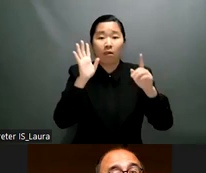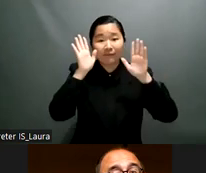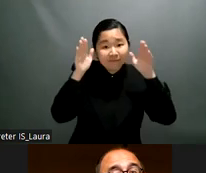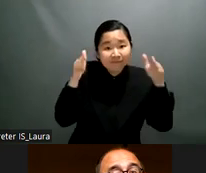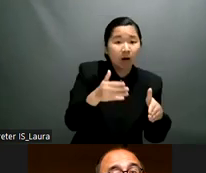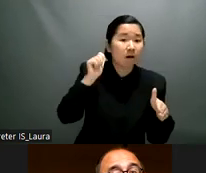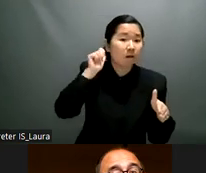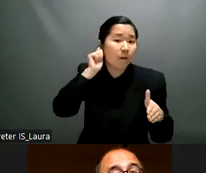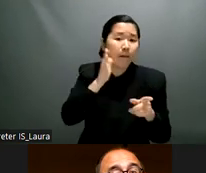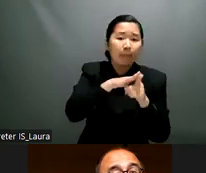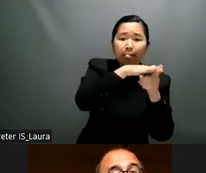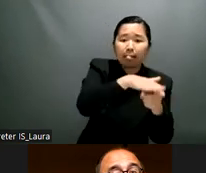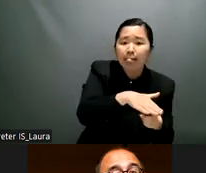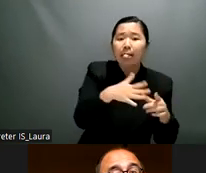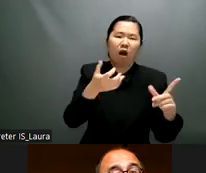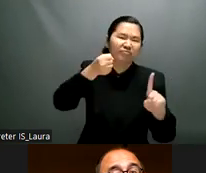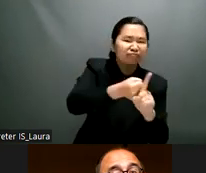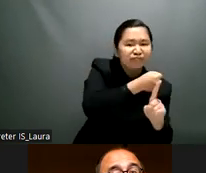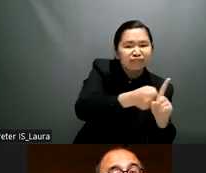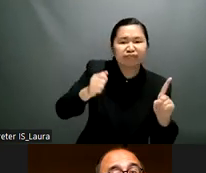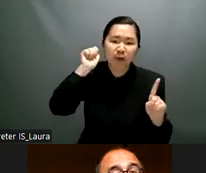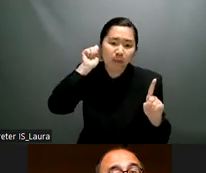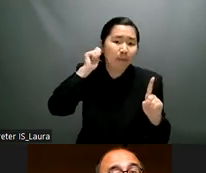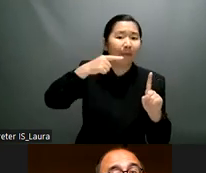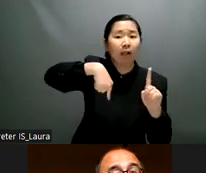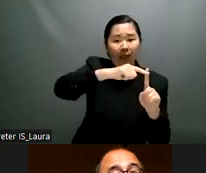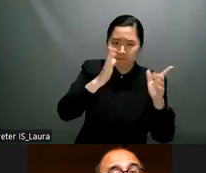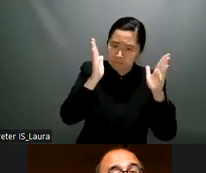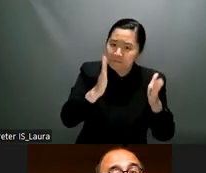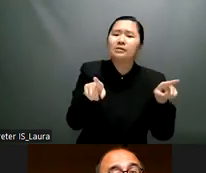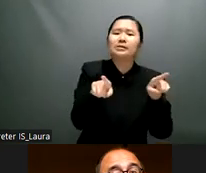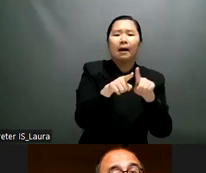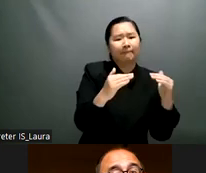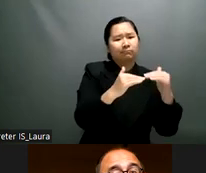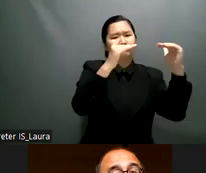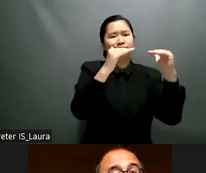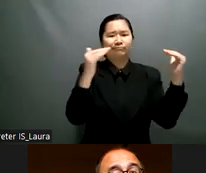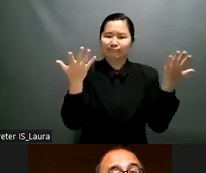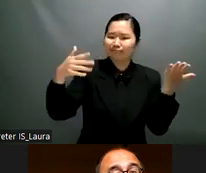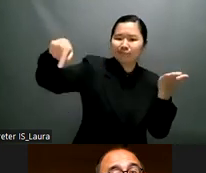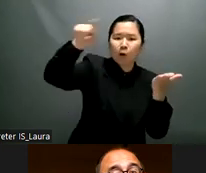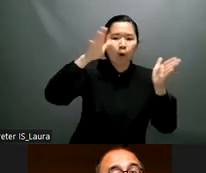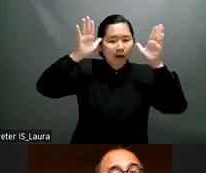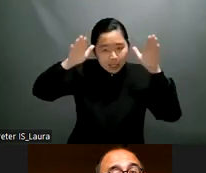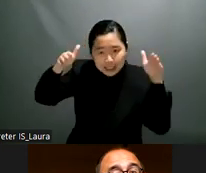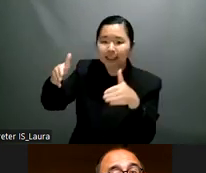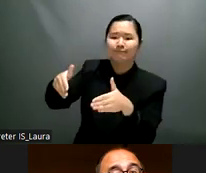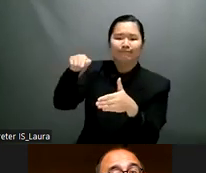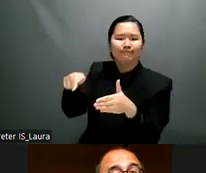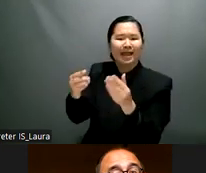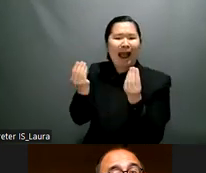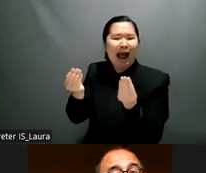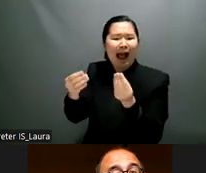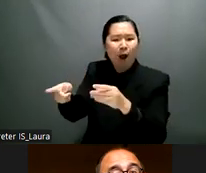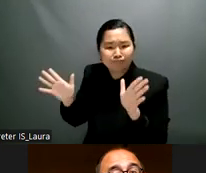for the reduction of torture which is part of the anti-torture convention system um and another one